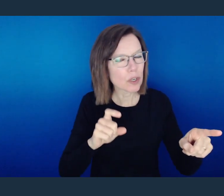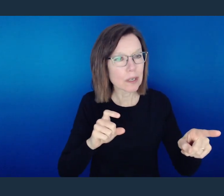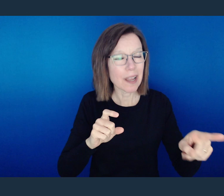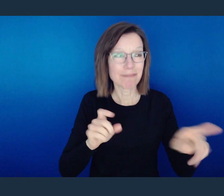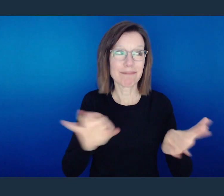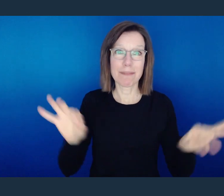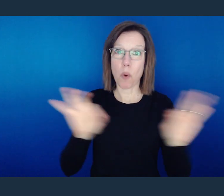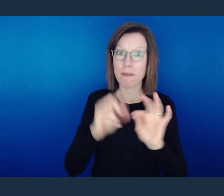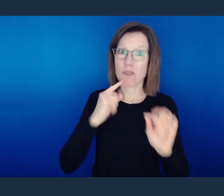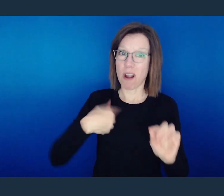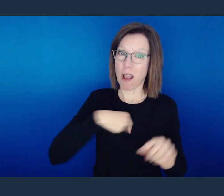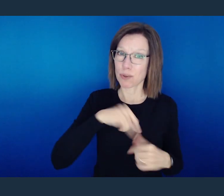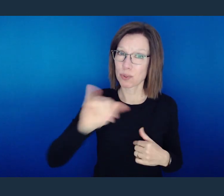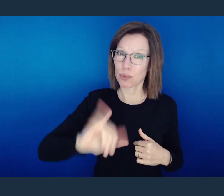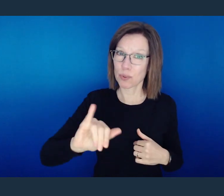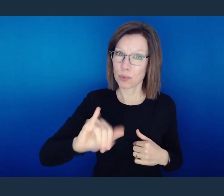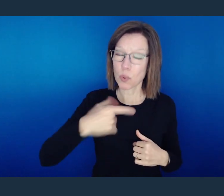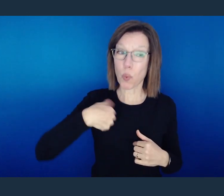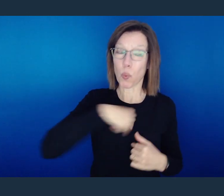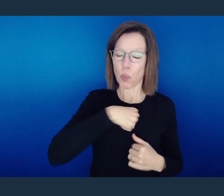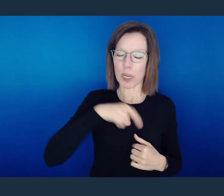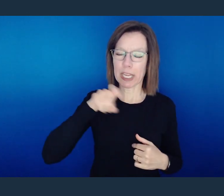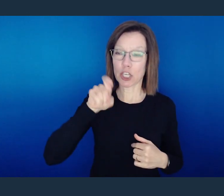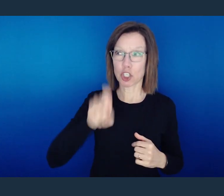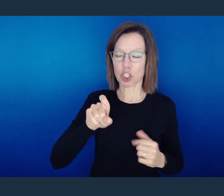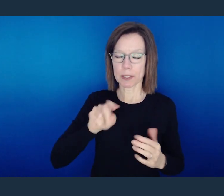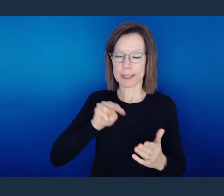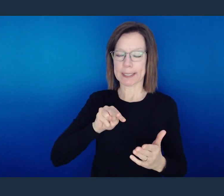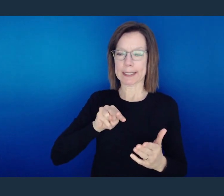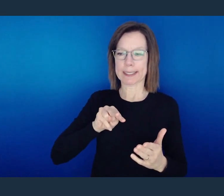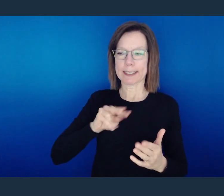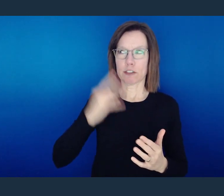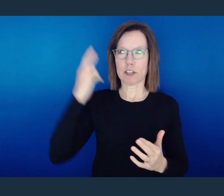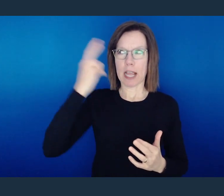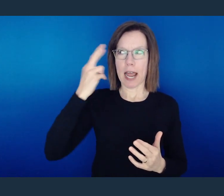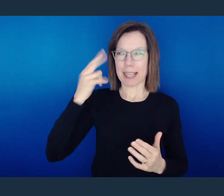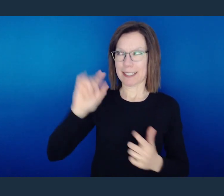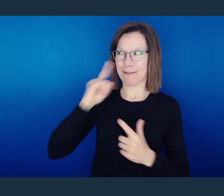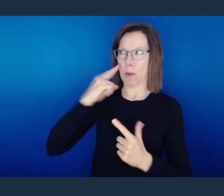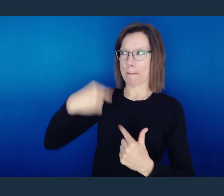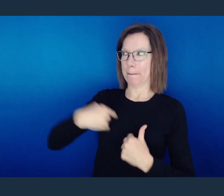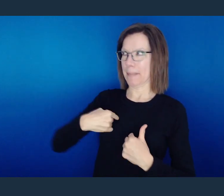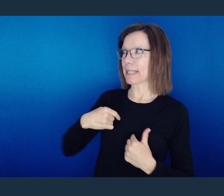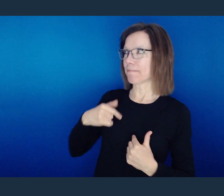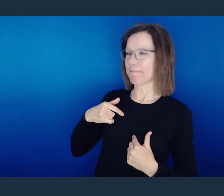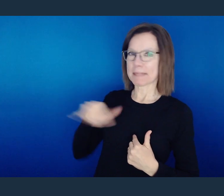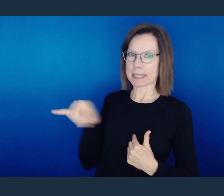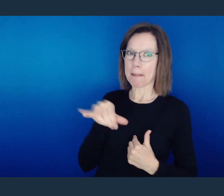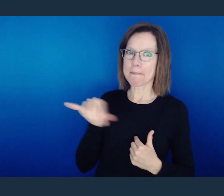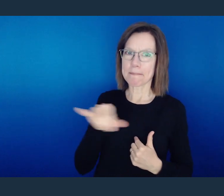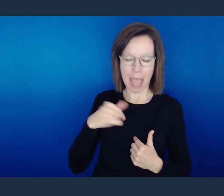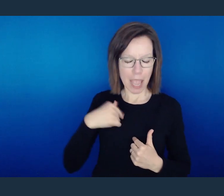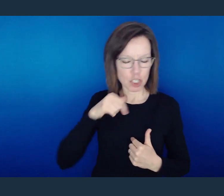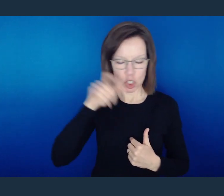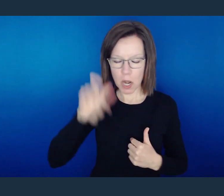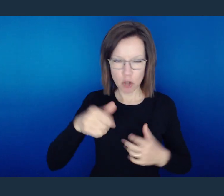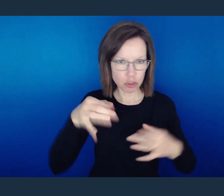And I think we need to grasp that because even we need to take note of this. And here's the thing.